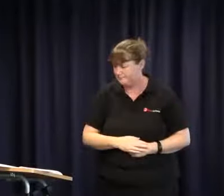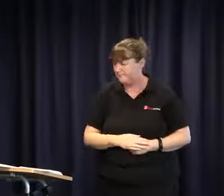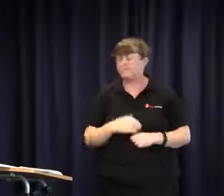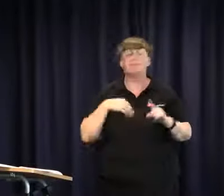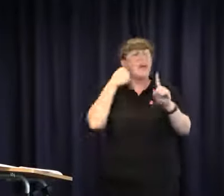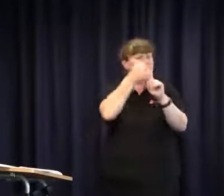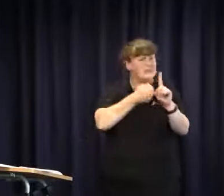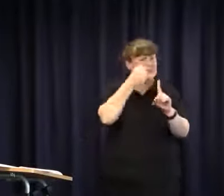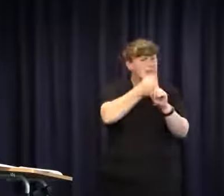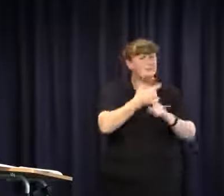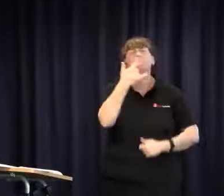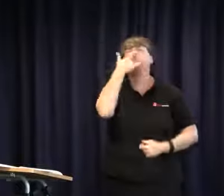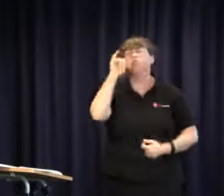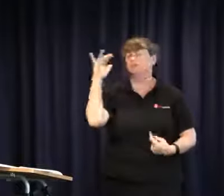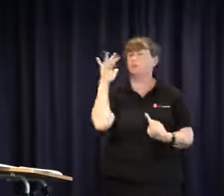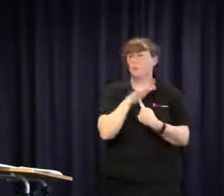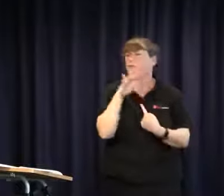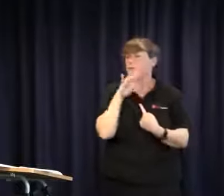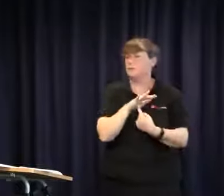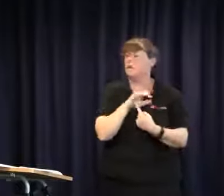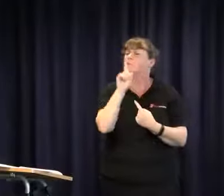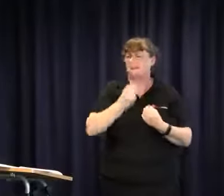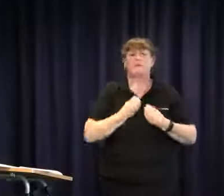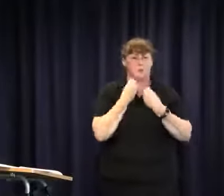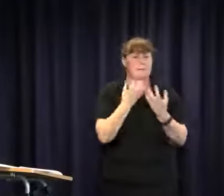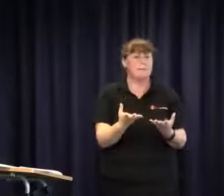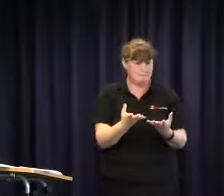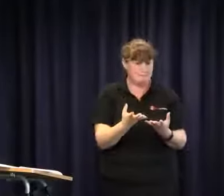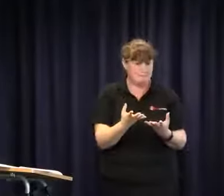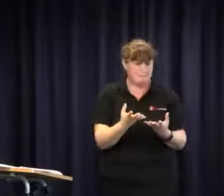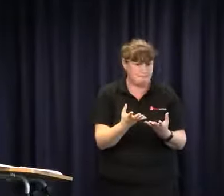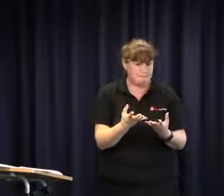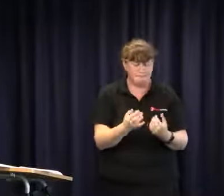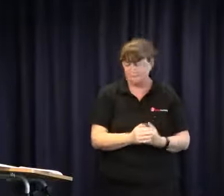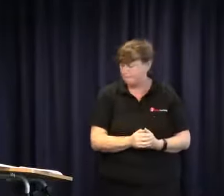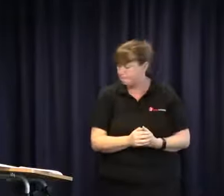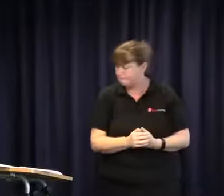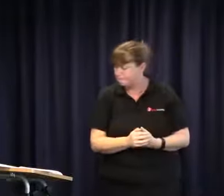to remind people in closing that advocacy is extremely important. It is exhausting,